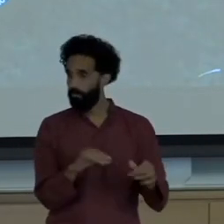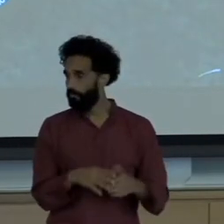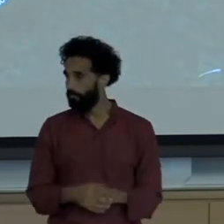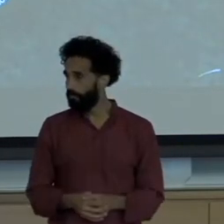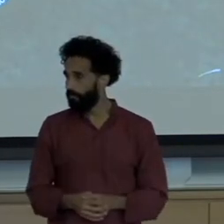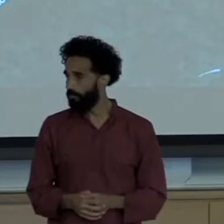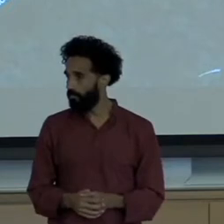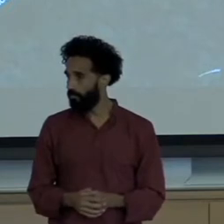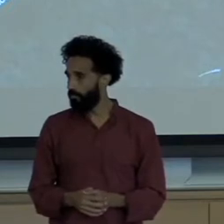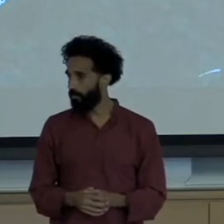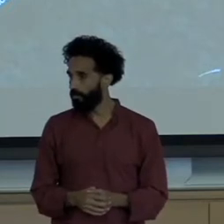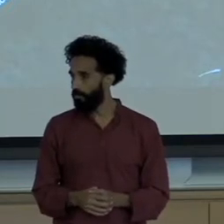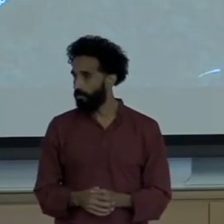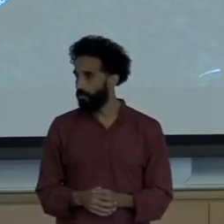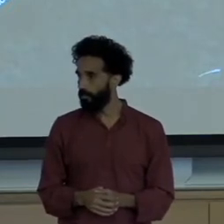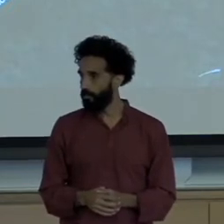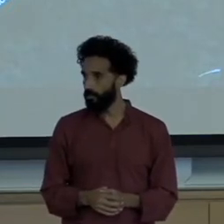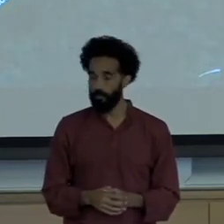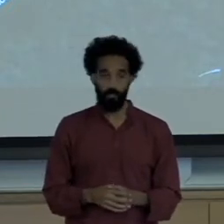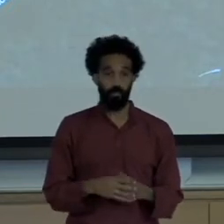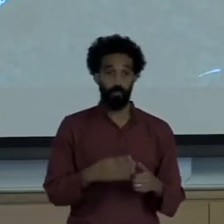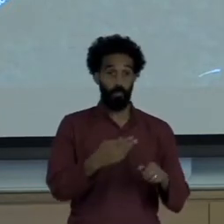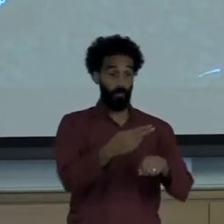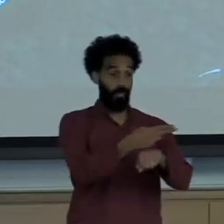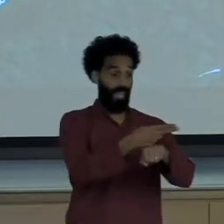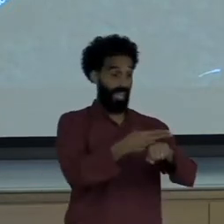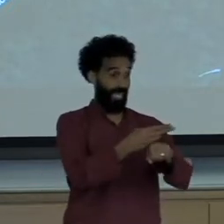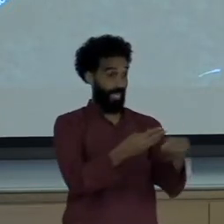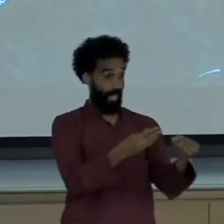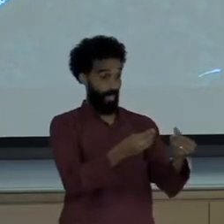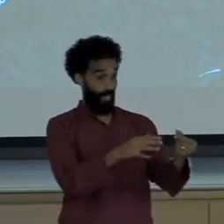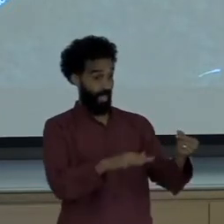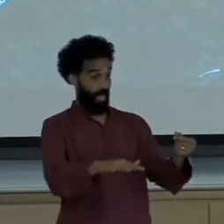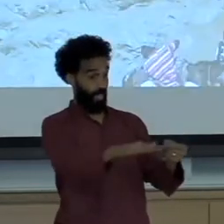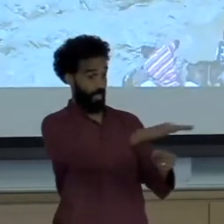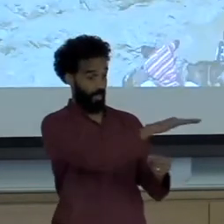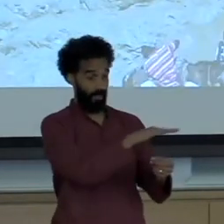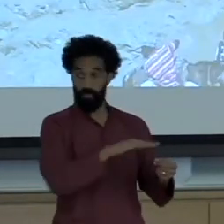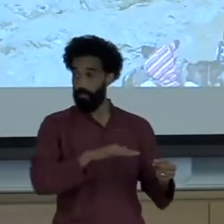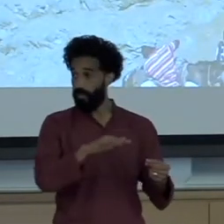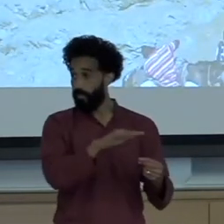The landscape in Haiti And this is what it looks like